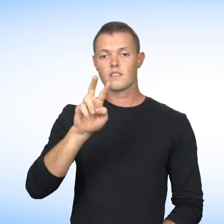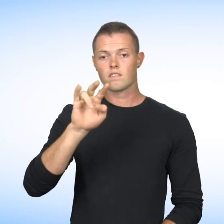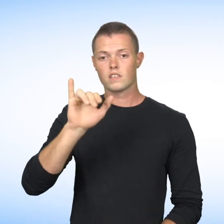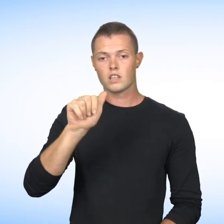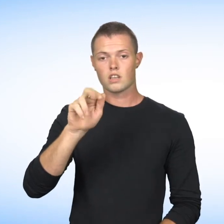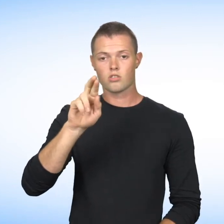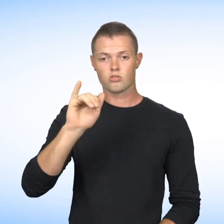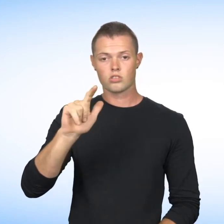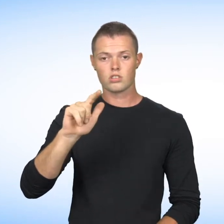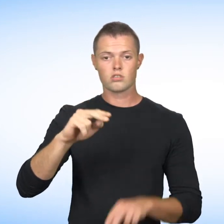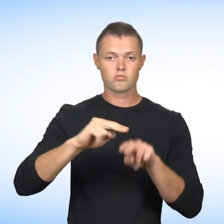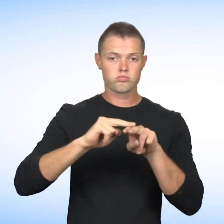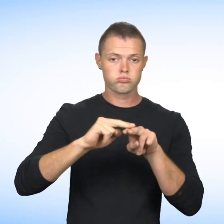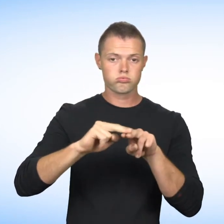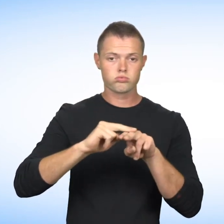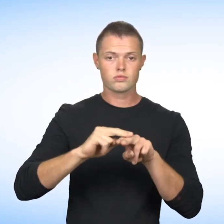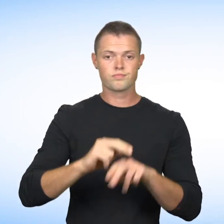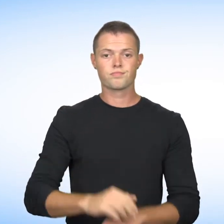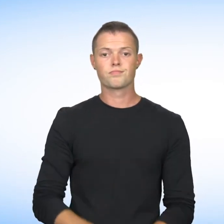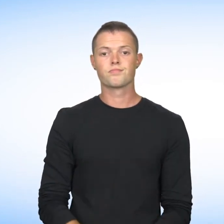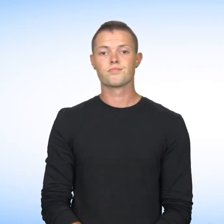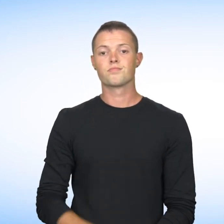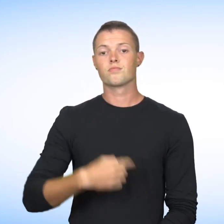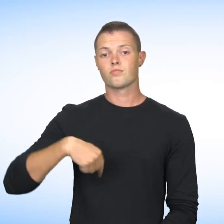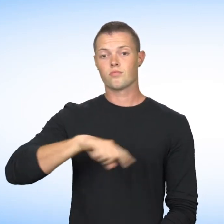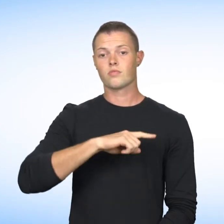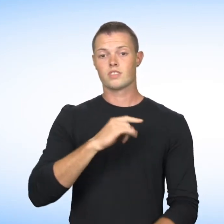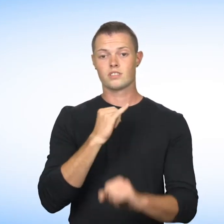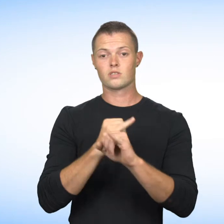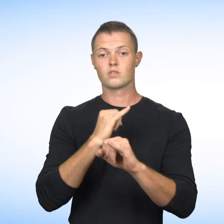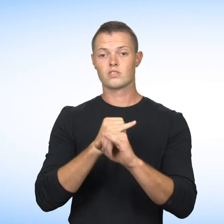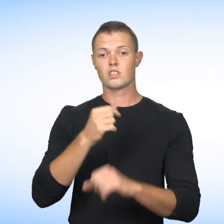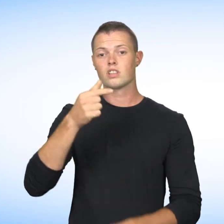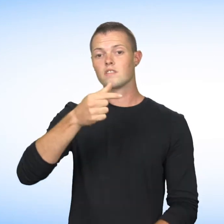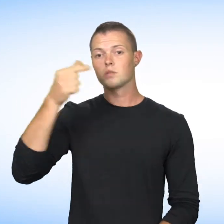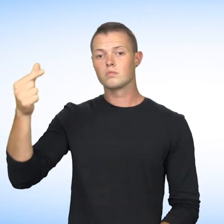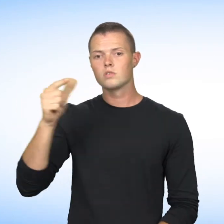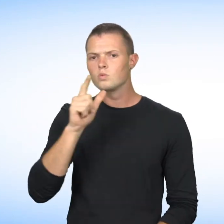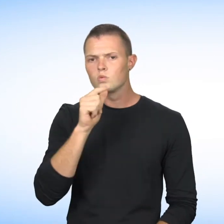or Via Rail These institutions are governed